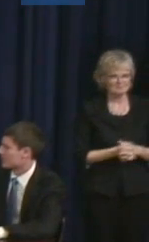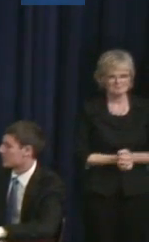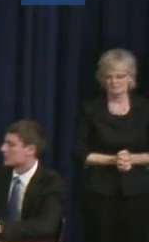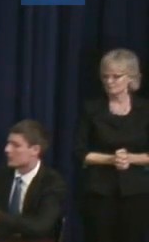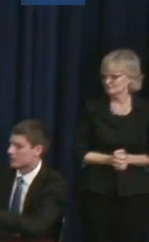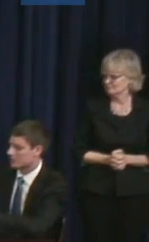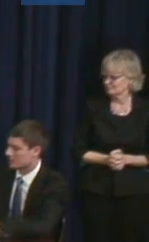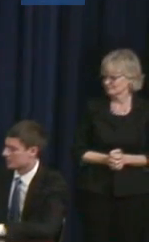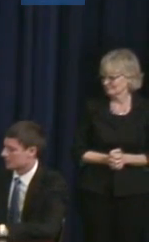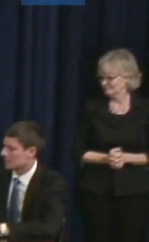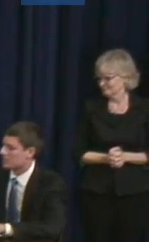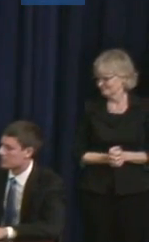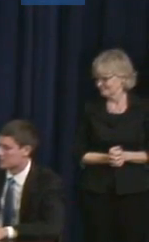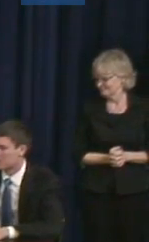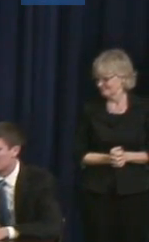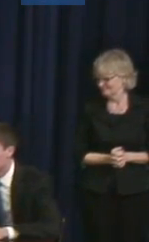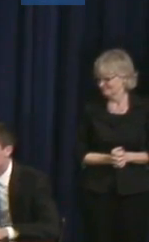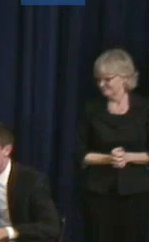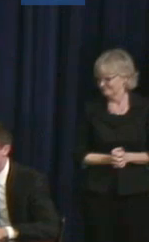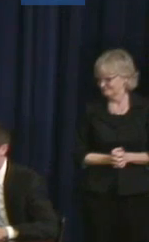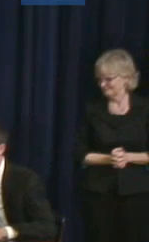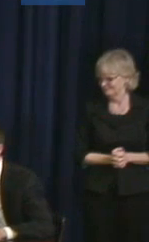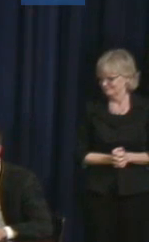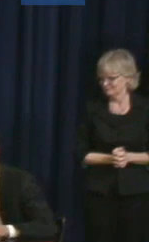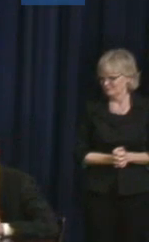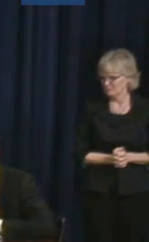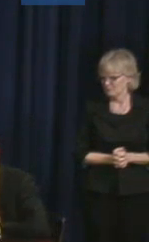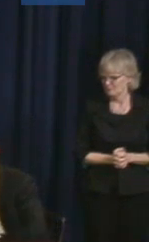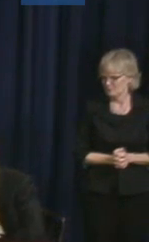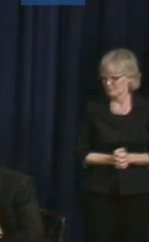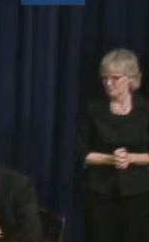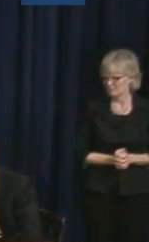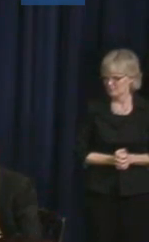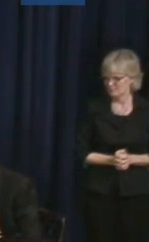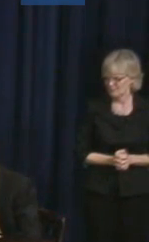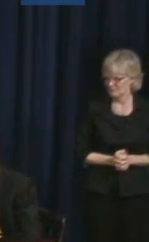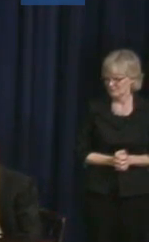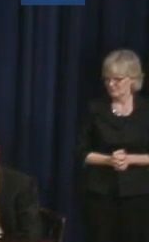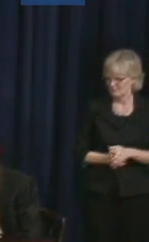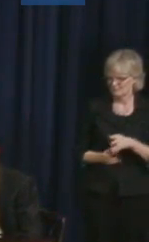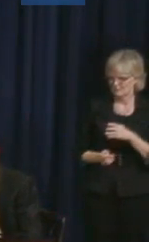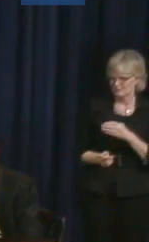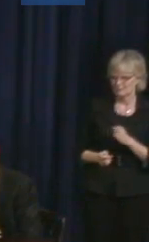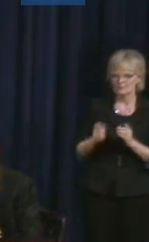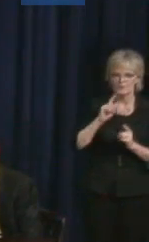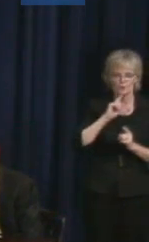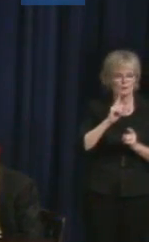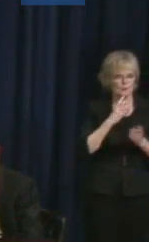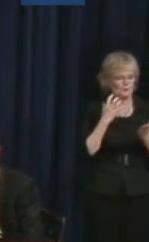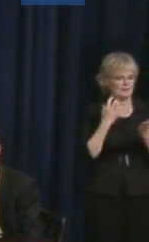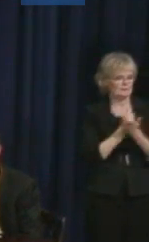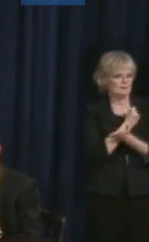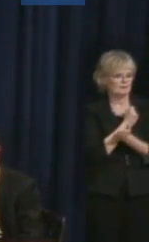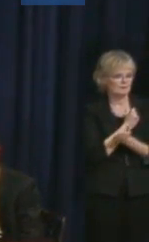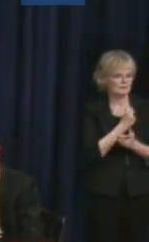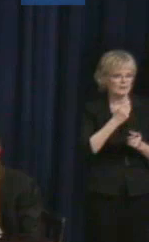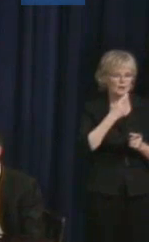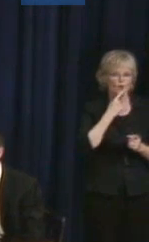Dior Vargas: Oh, no it's fine. Brian Meersma: I think it's important to take advantage of the fact that there's power in numbers, and